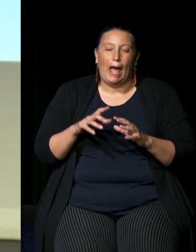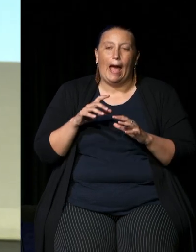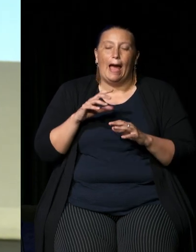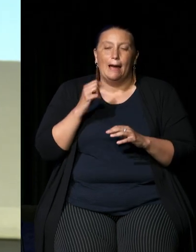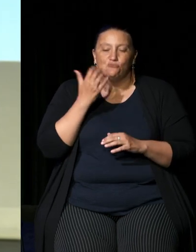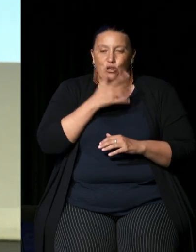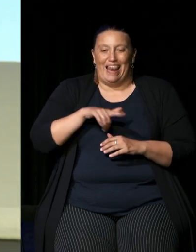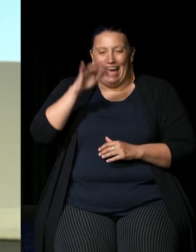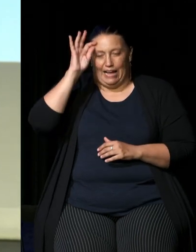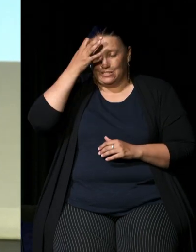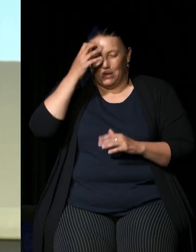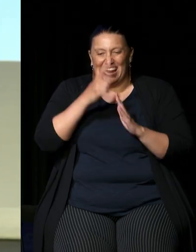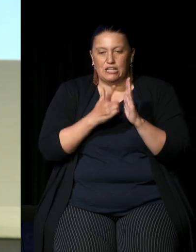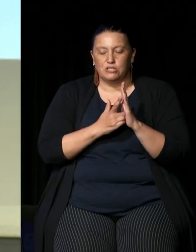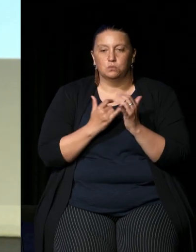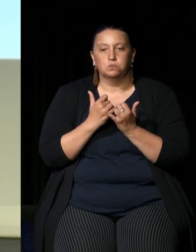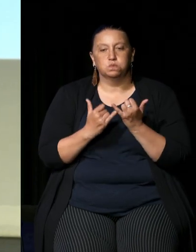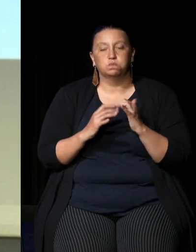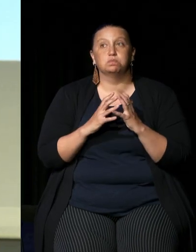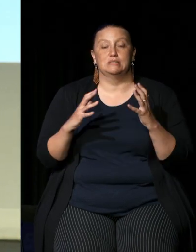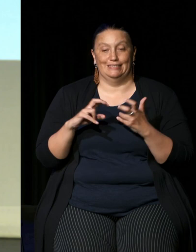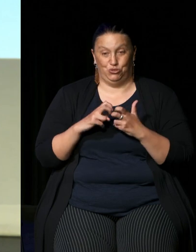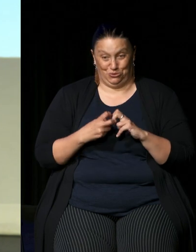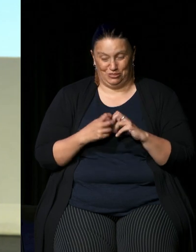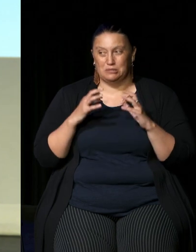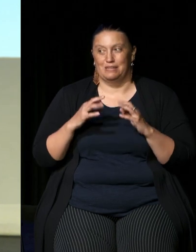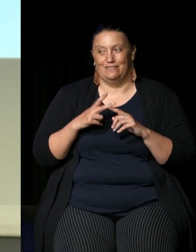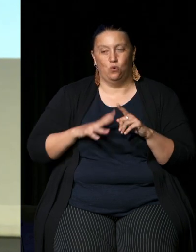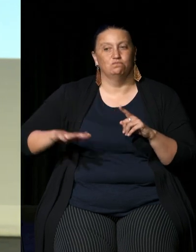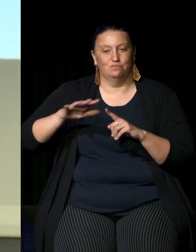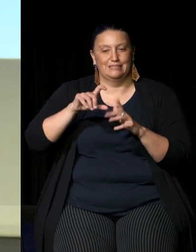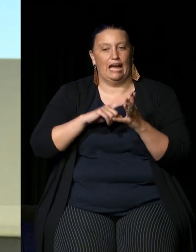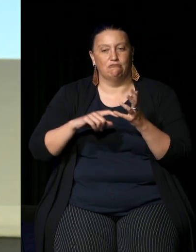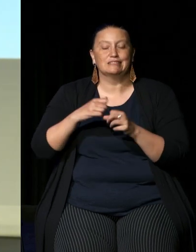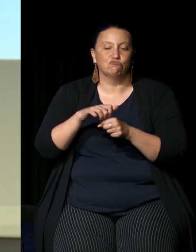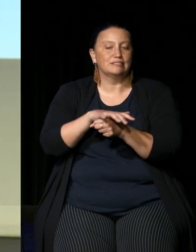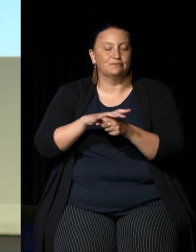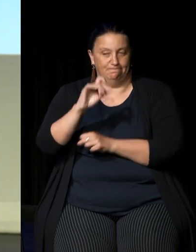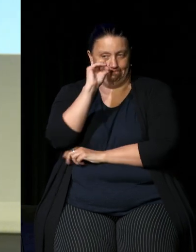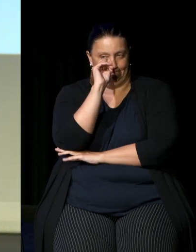particularly in this region so I'm quite aware of what you're talking about there and I appreciate